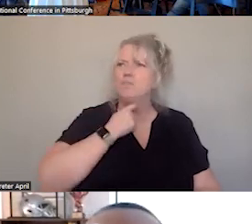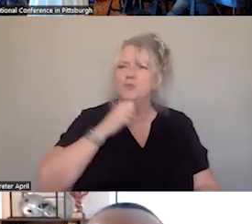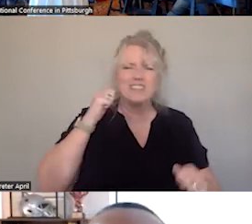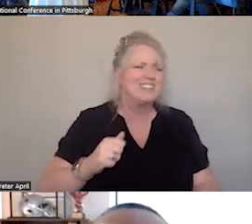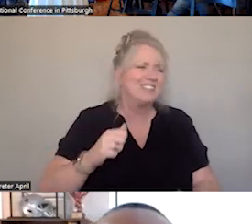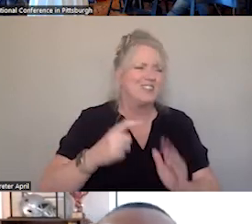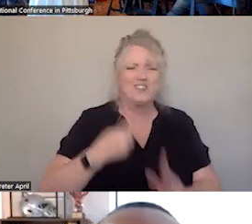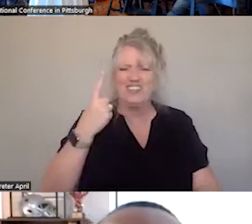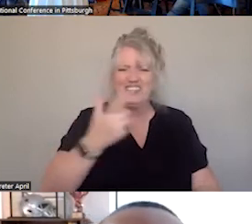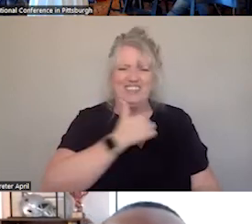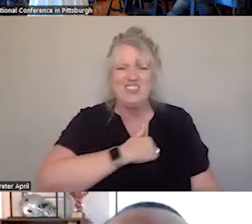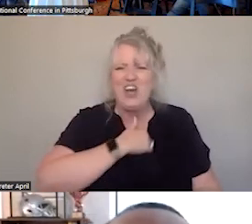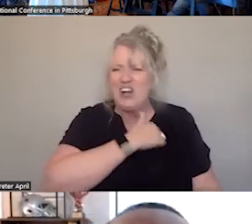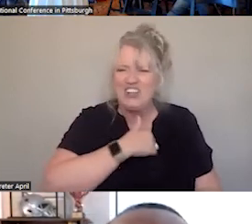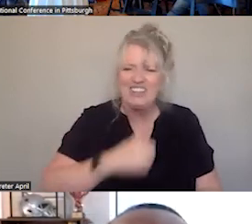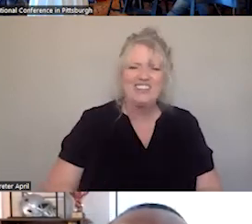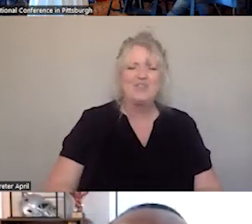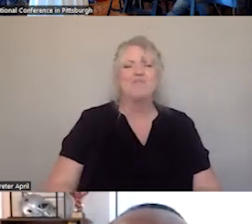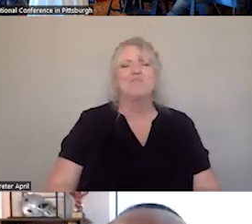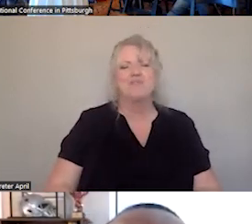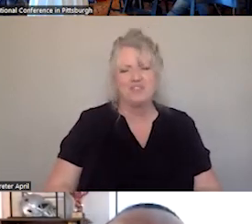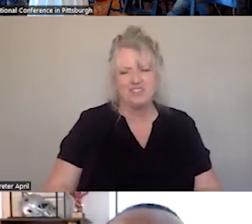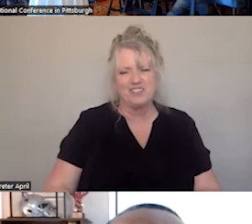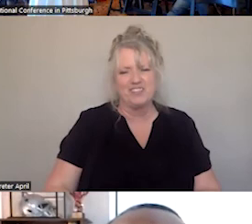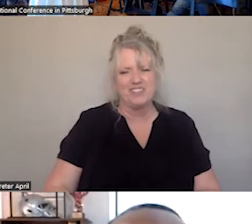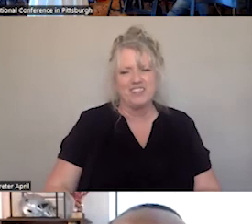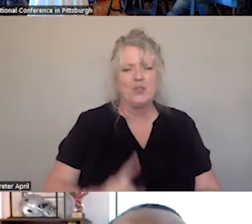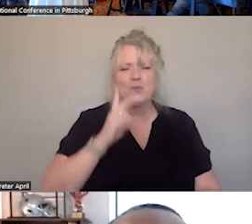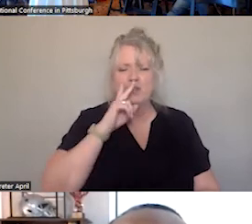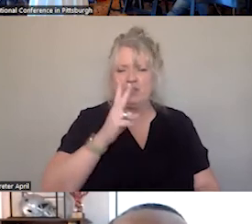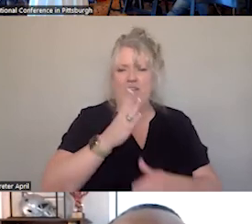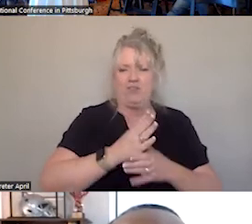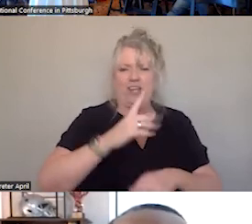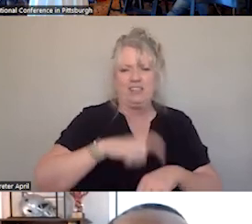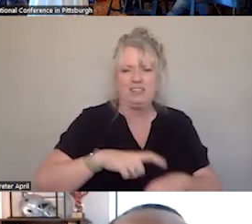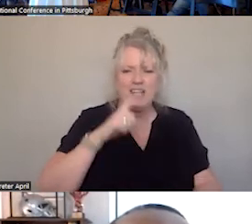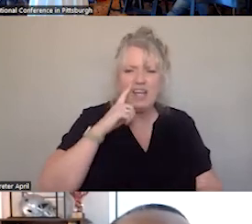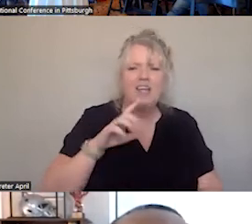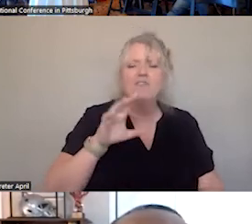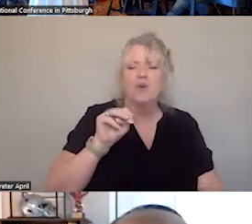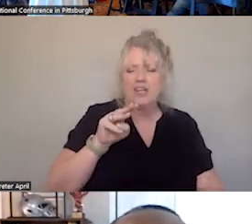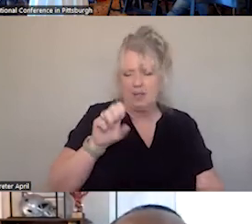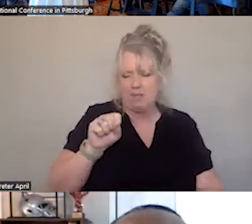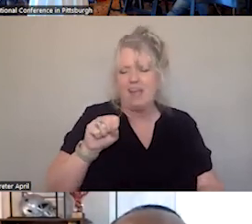SORRY. SO, WHEN YOU ARE LOOKING AT LIKE THE AVERAGE TIME FOR EMS ACTIVATIONS. AND, AND SO